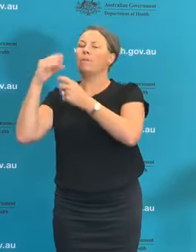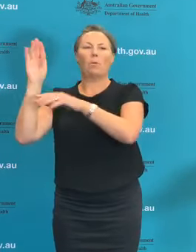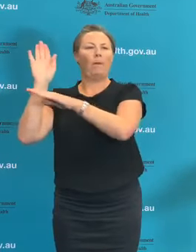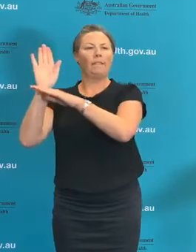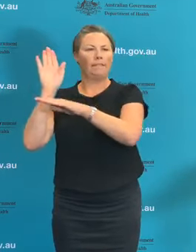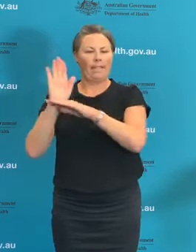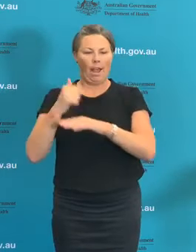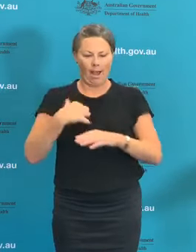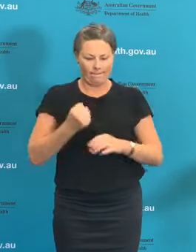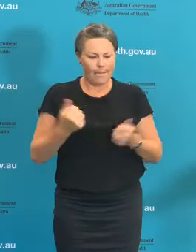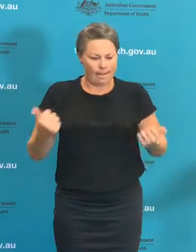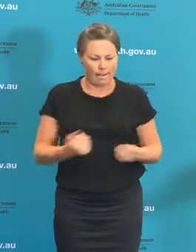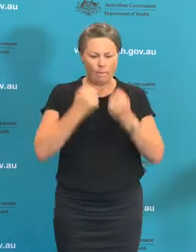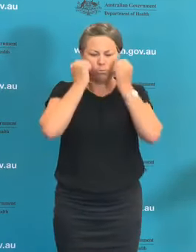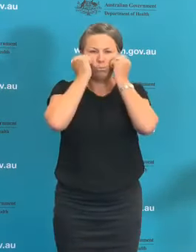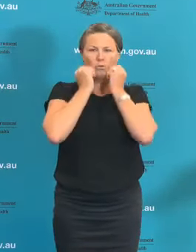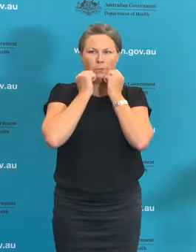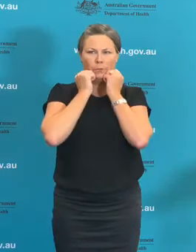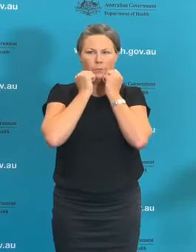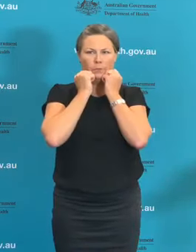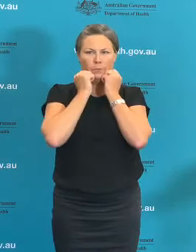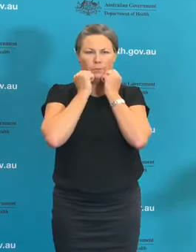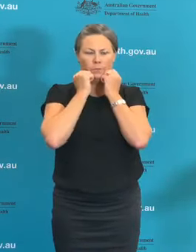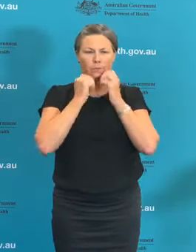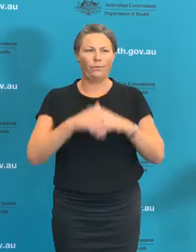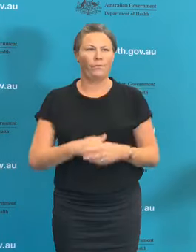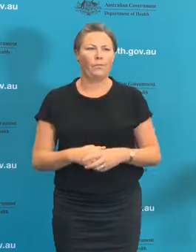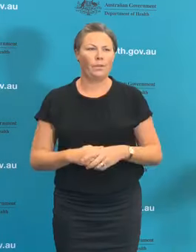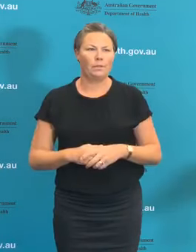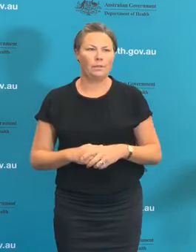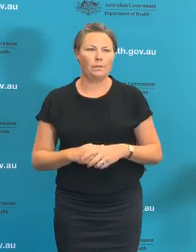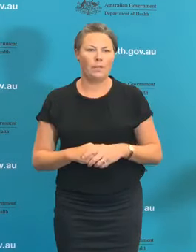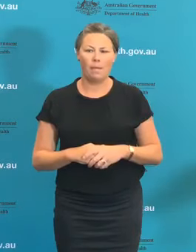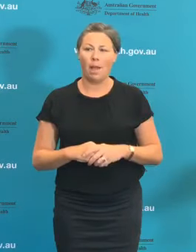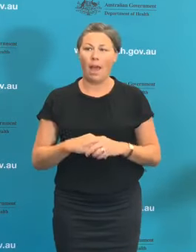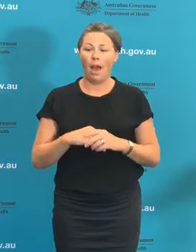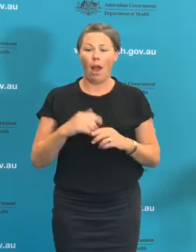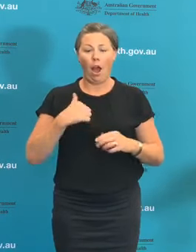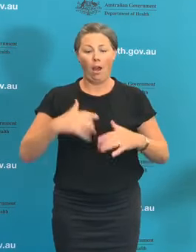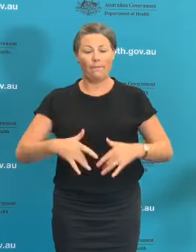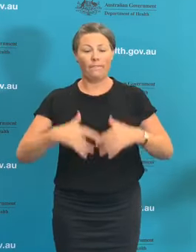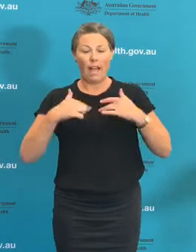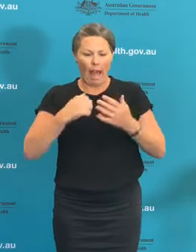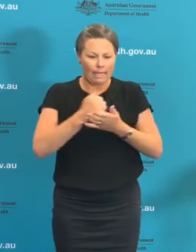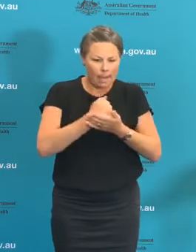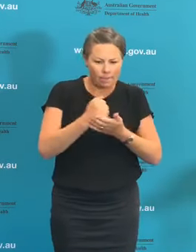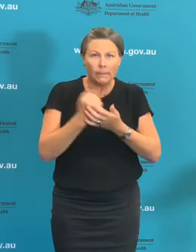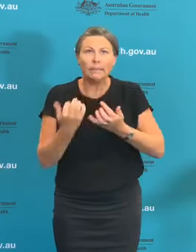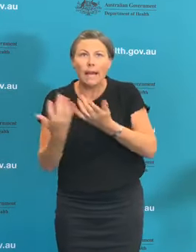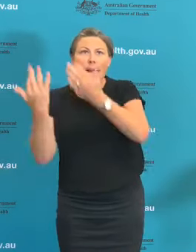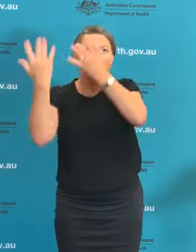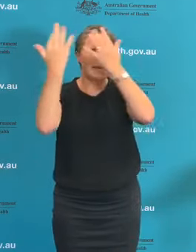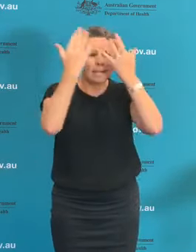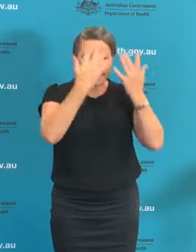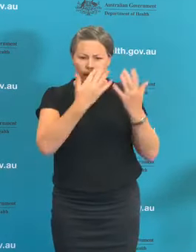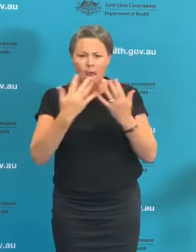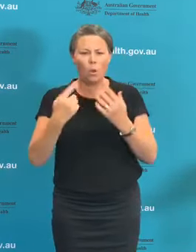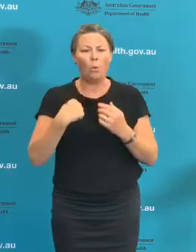understanding is that we will be able to share those at some point in the not-too-distant future. I'm afraid I don't know the exact date but what I can